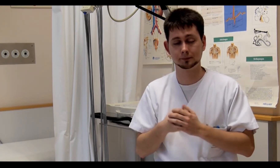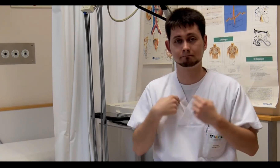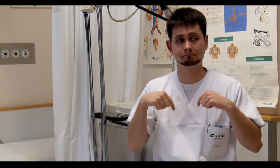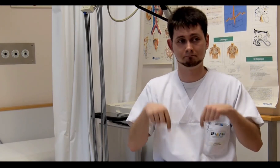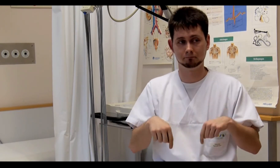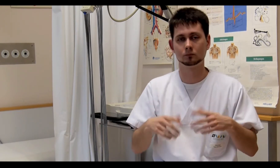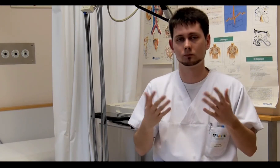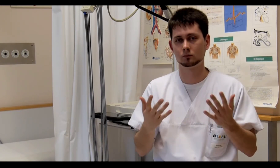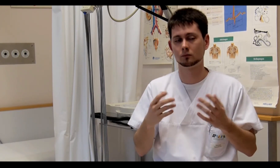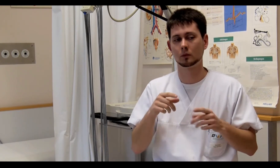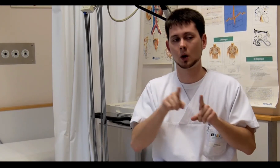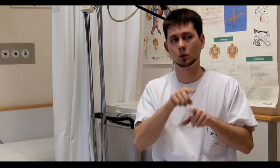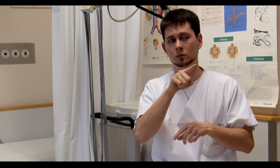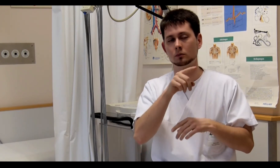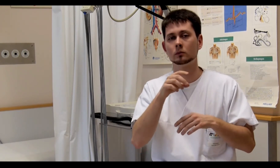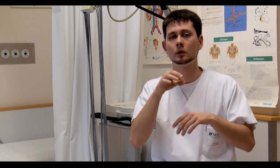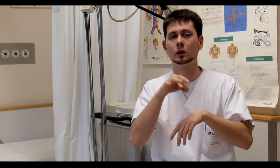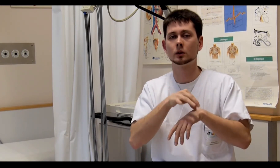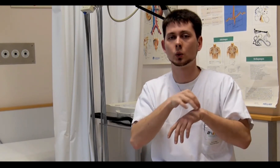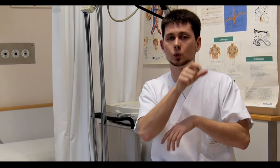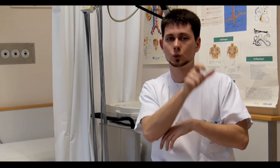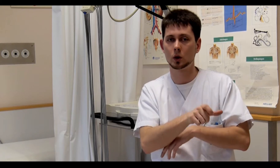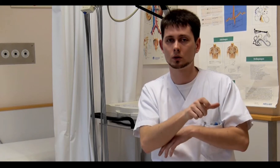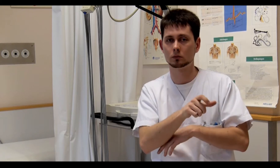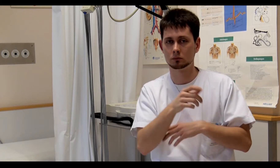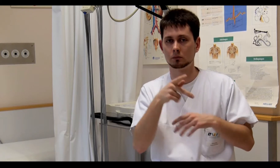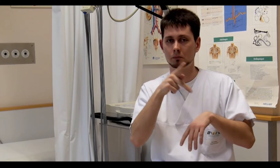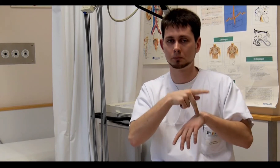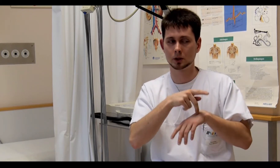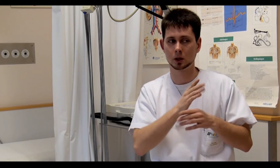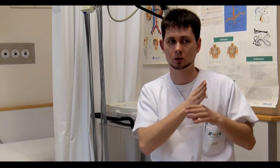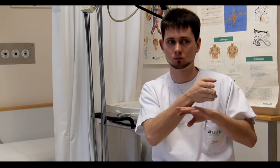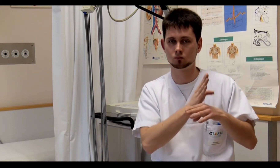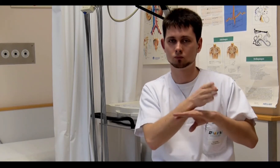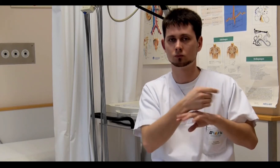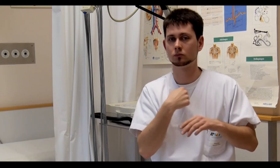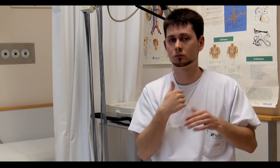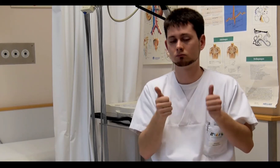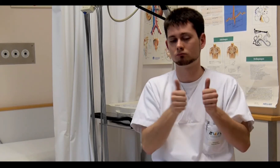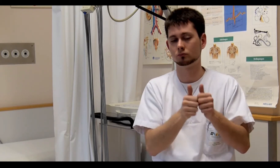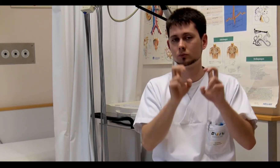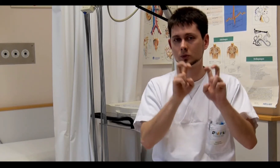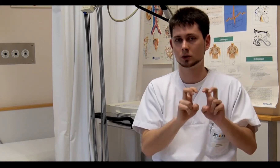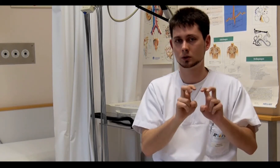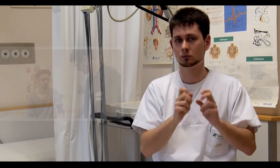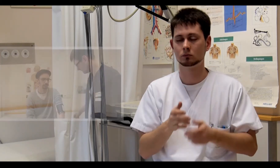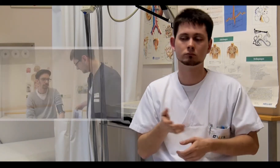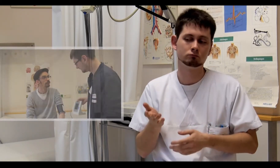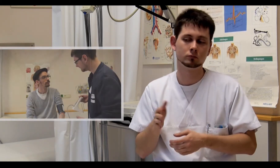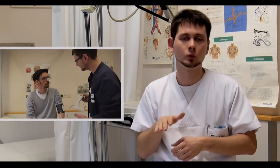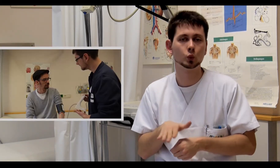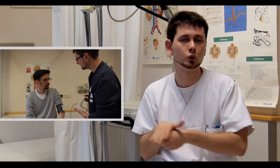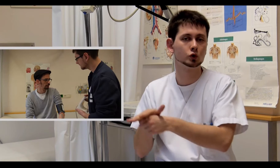I accompany Deaf patients to various departments and also support the doctors ...